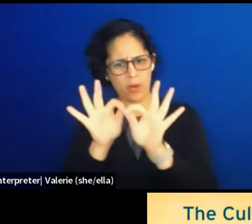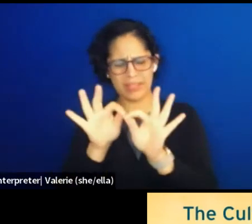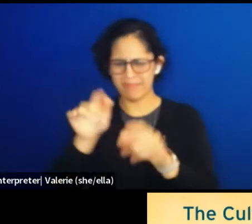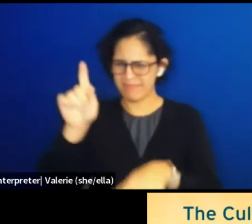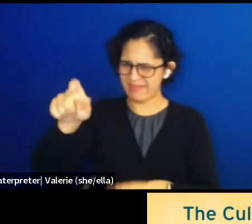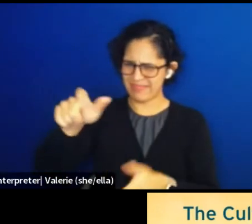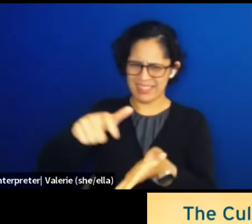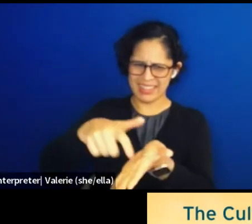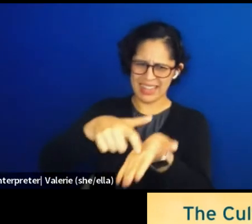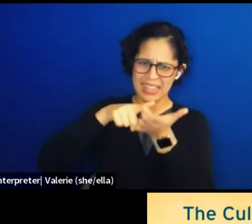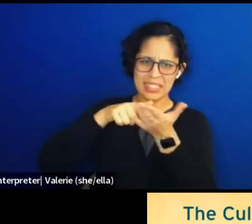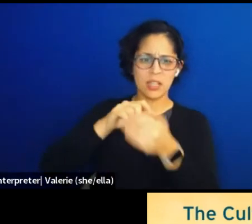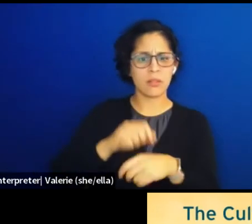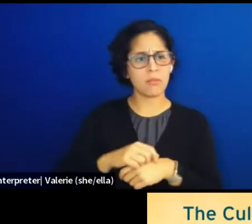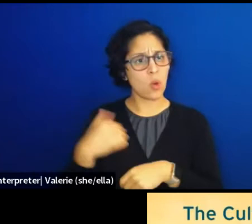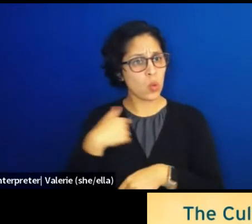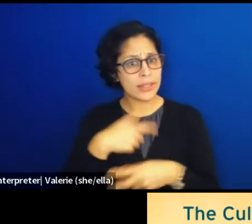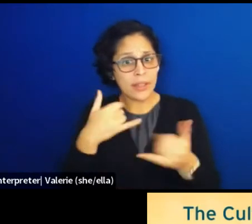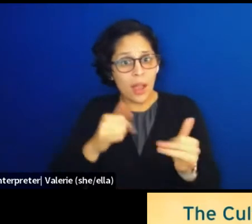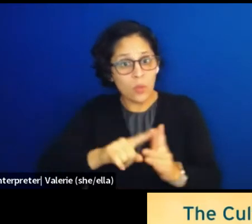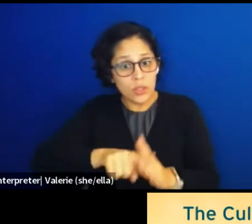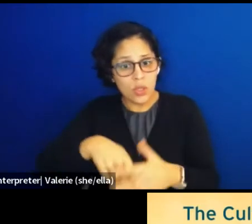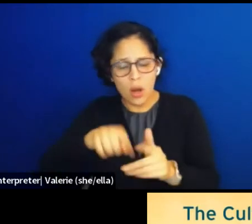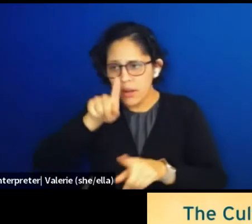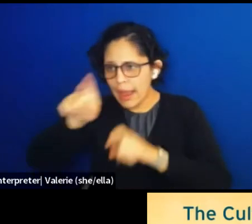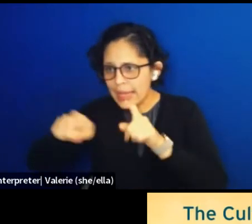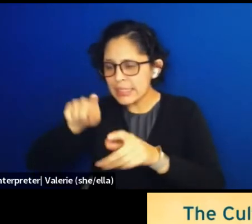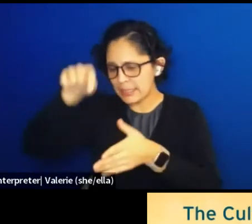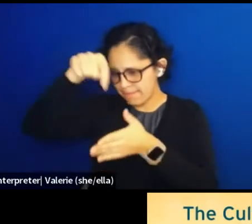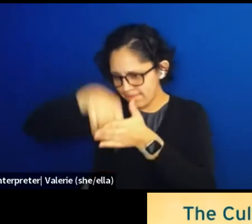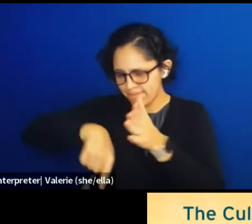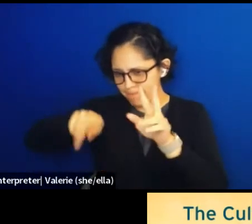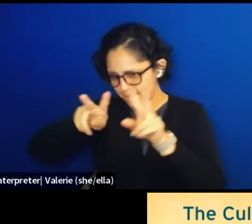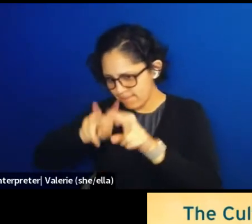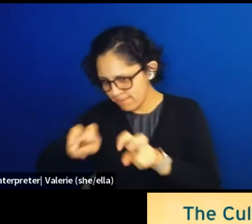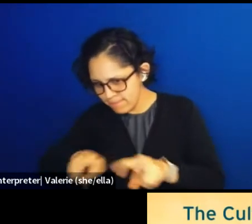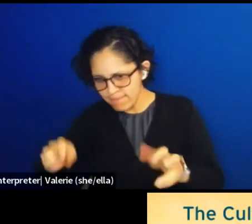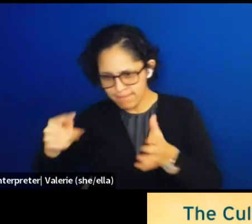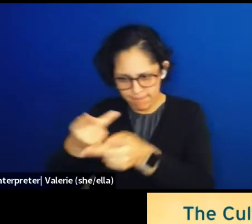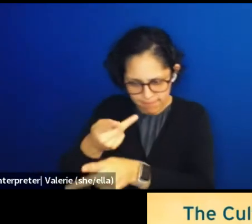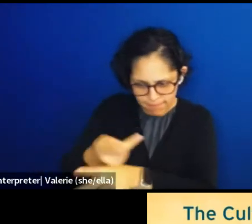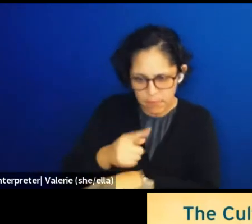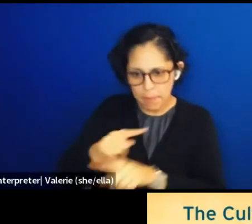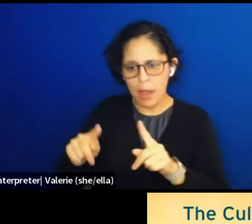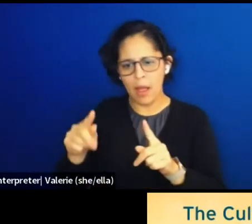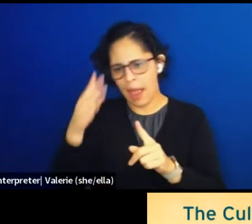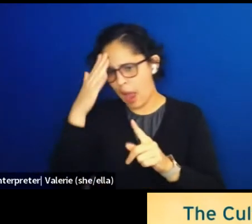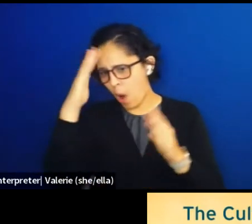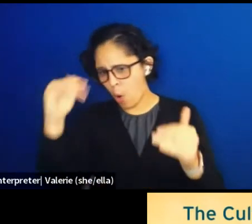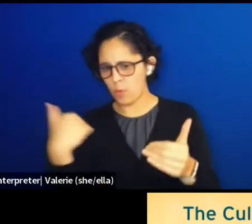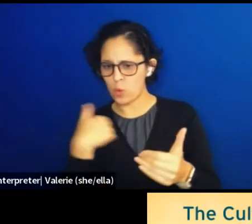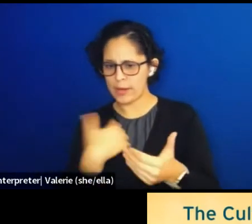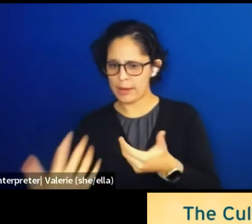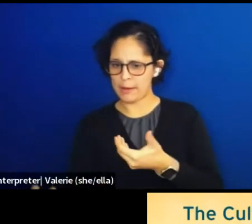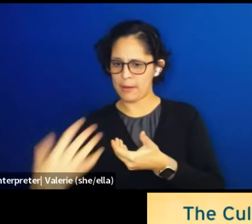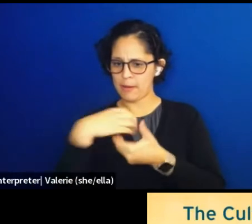but I hope we will carry them forward into the rest of the convening and all the way to COP27 and beyond.